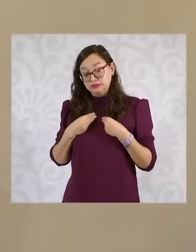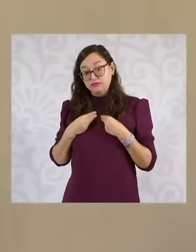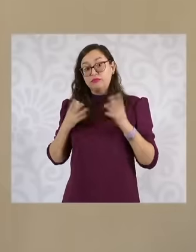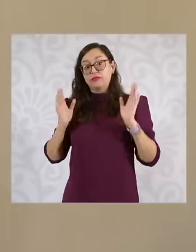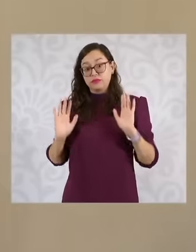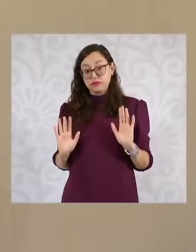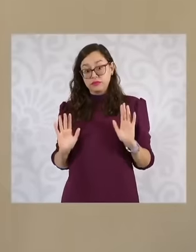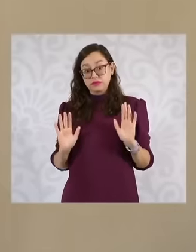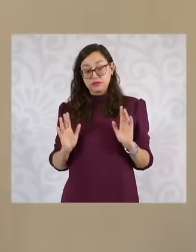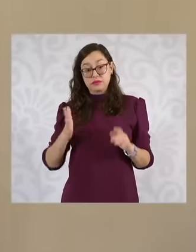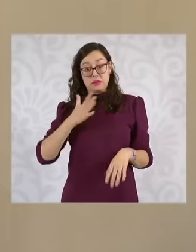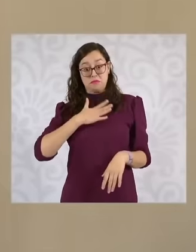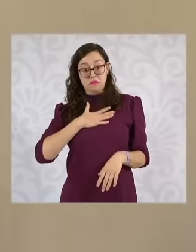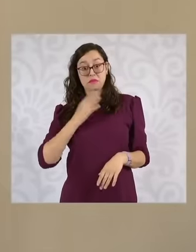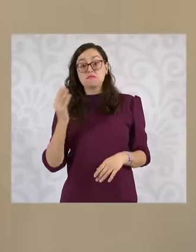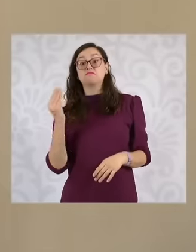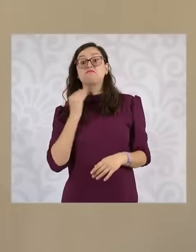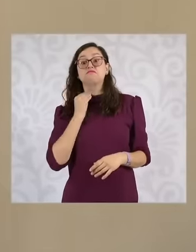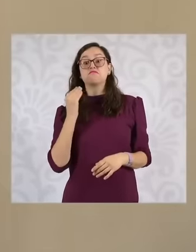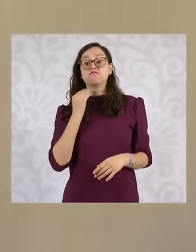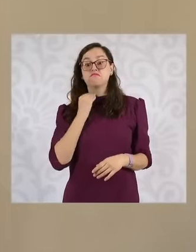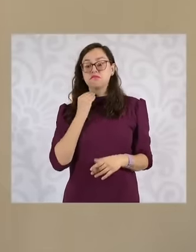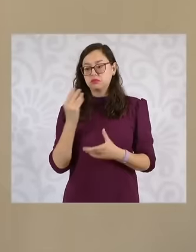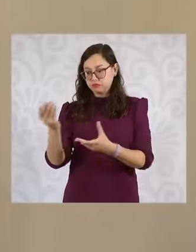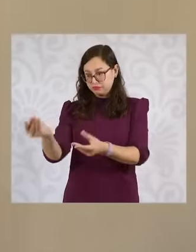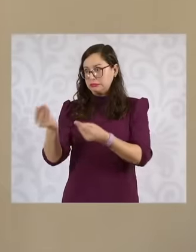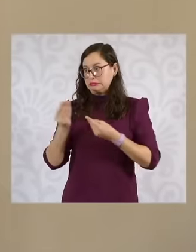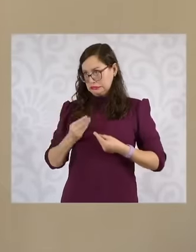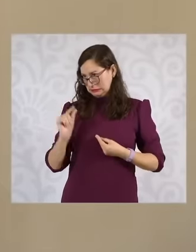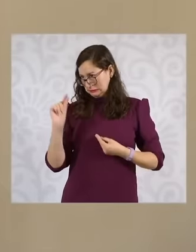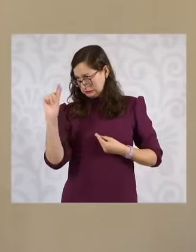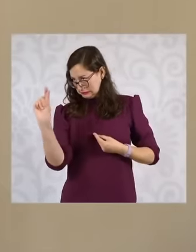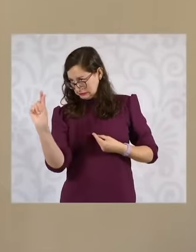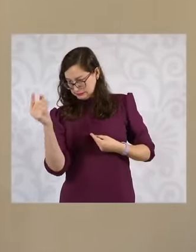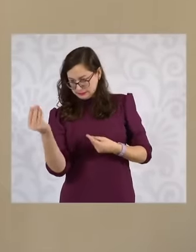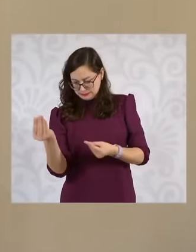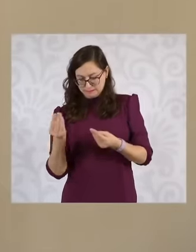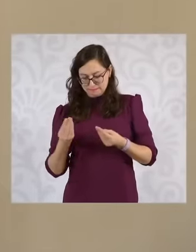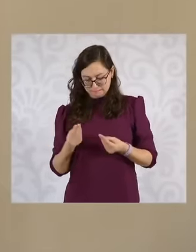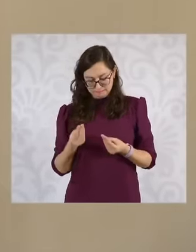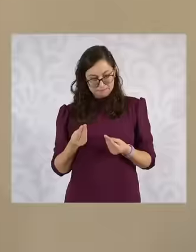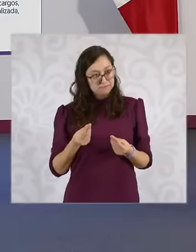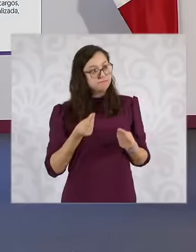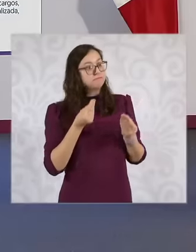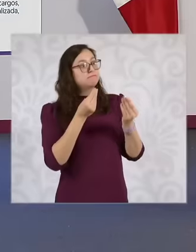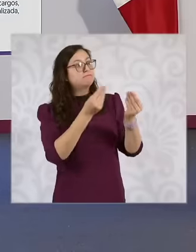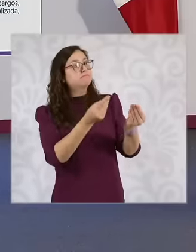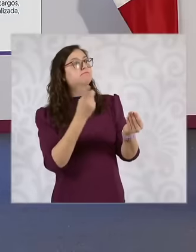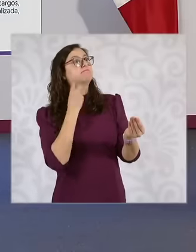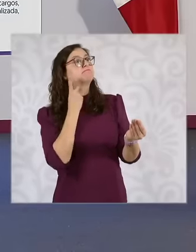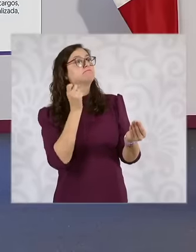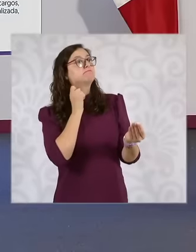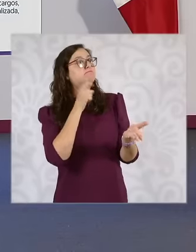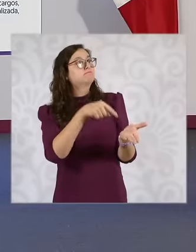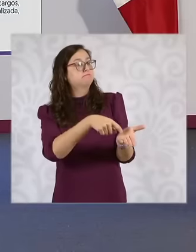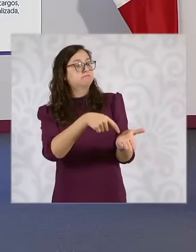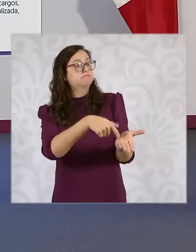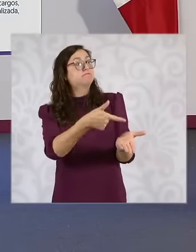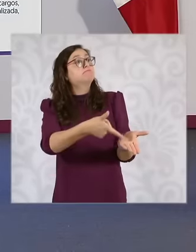What the legal department is going to do is send a